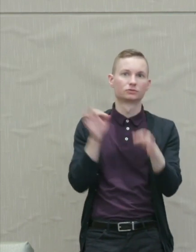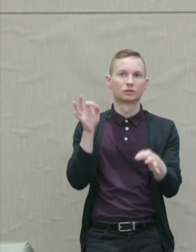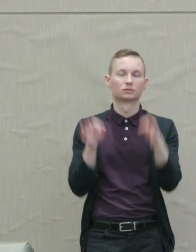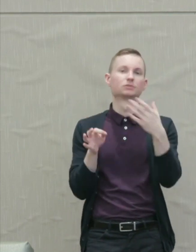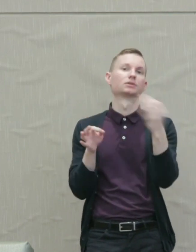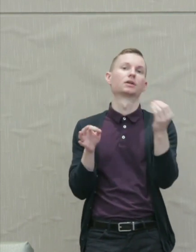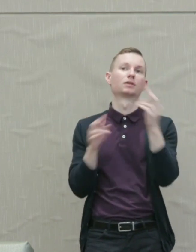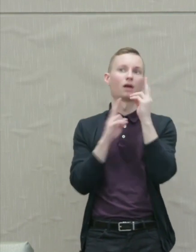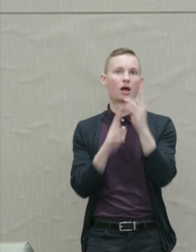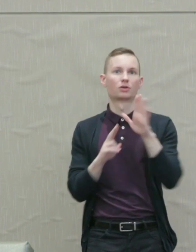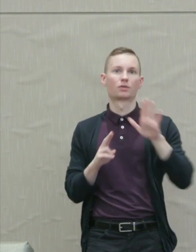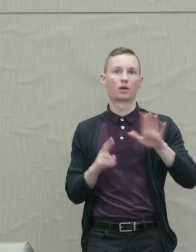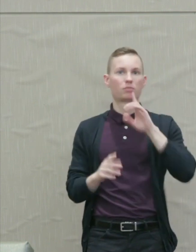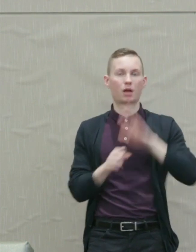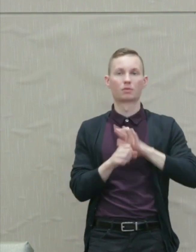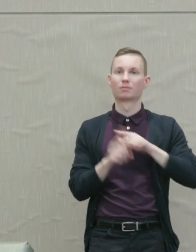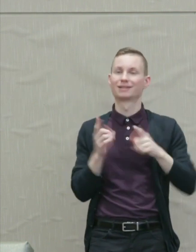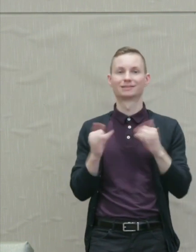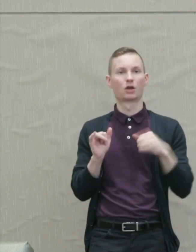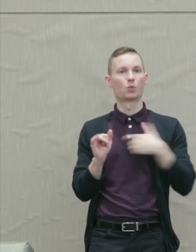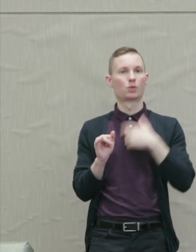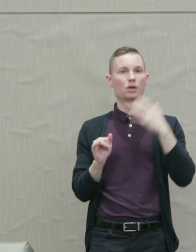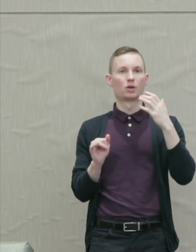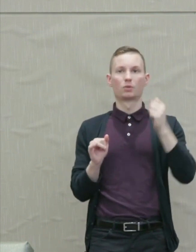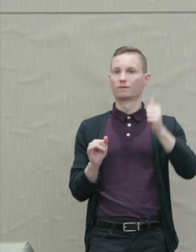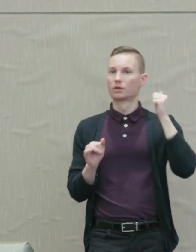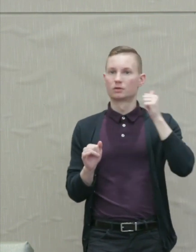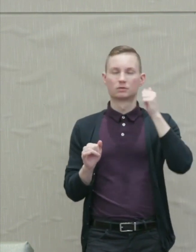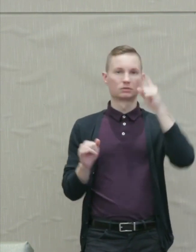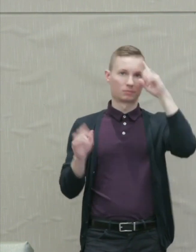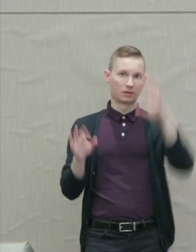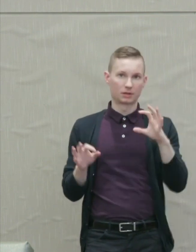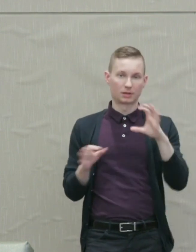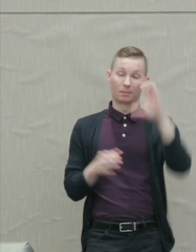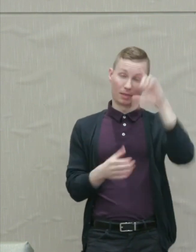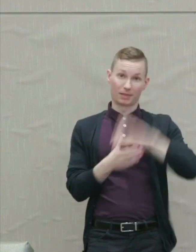But we refuse to believe that the bank of justice is bankrupt.